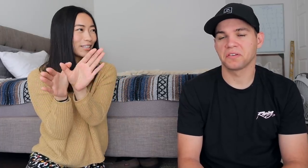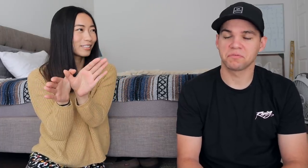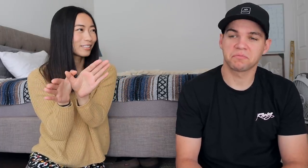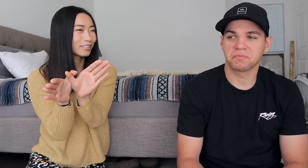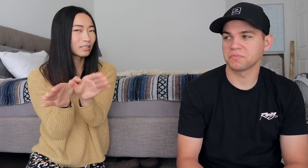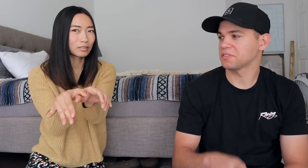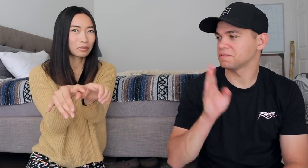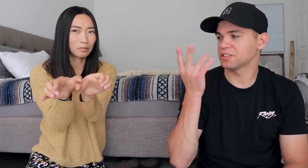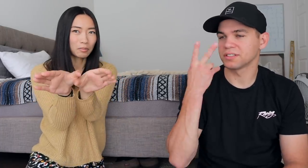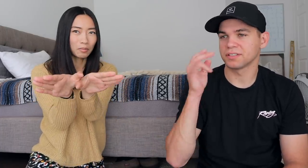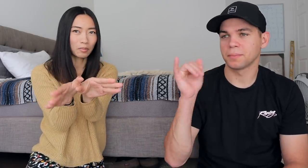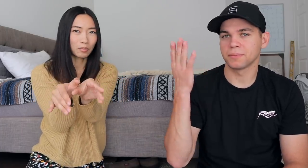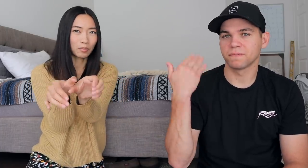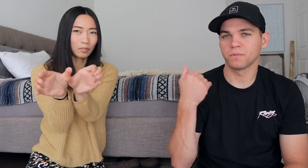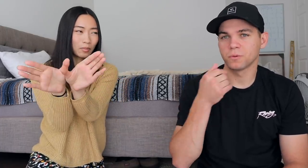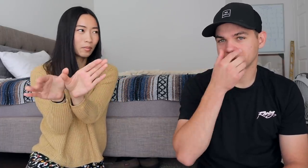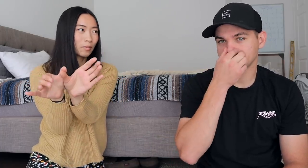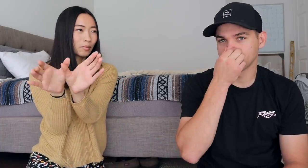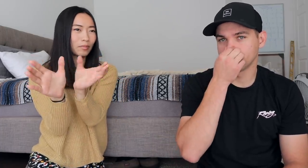I think that's right I've never seen that before